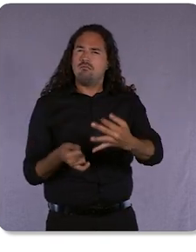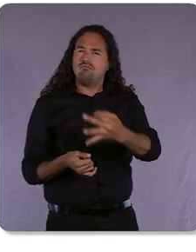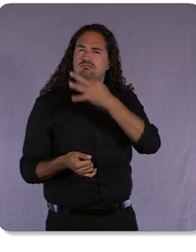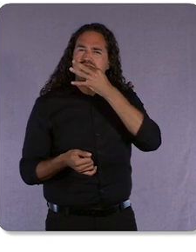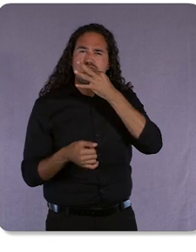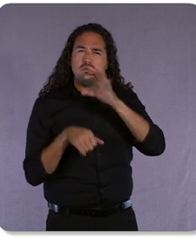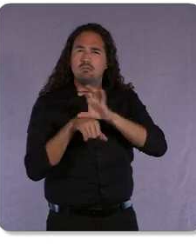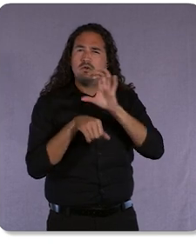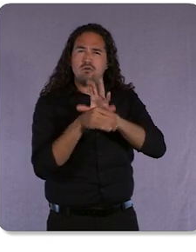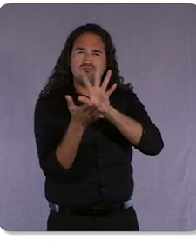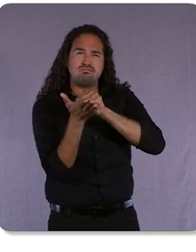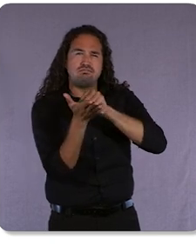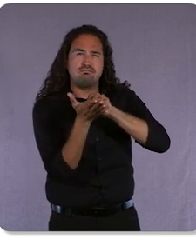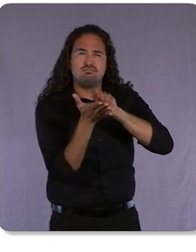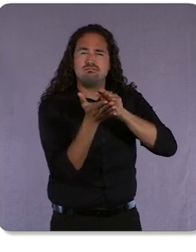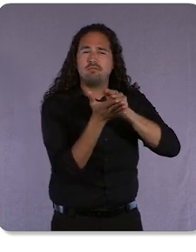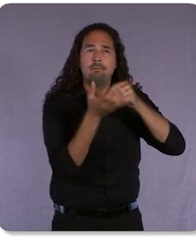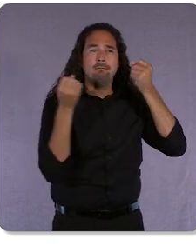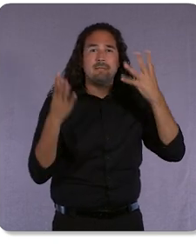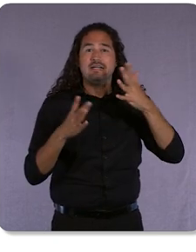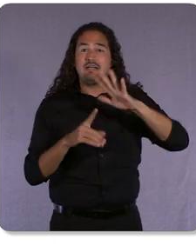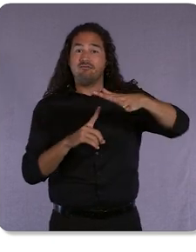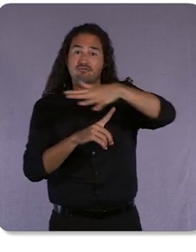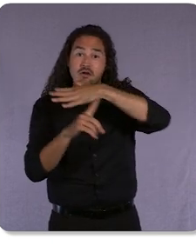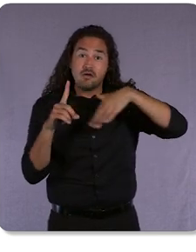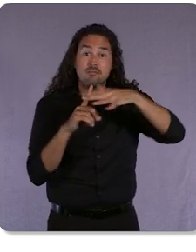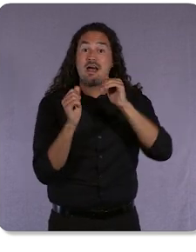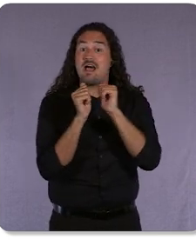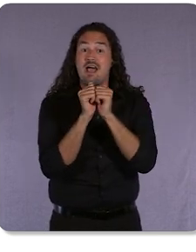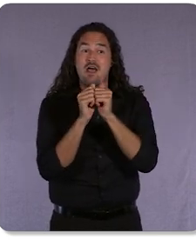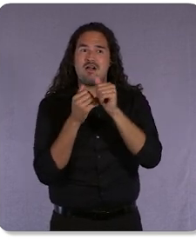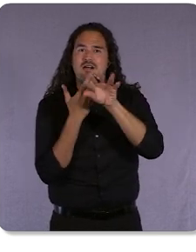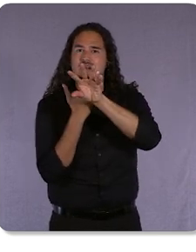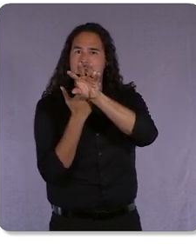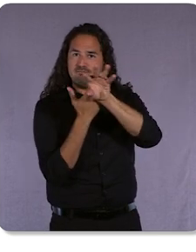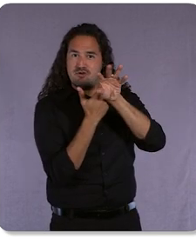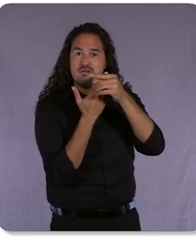by exploring the scene using your camera. And think about how exciting it will be to scan